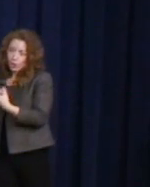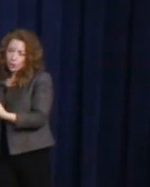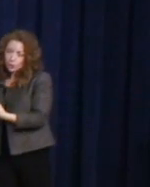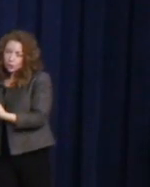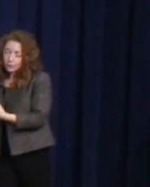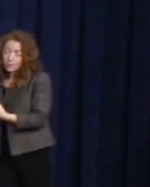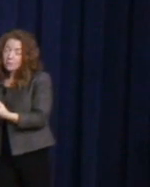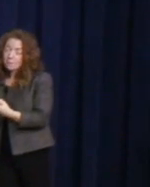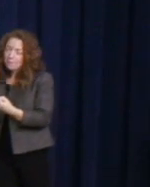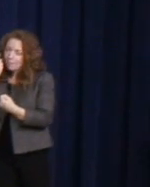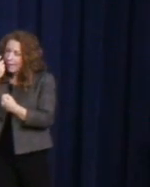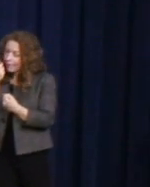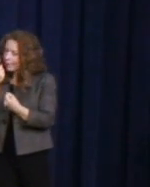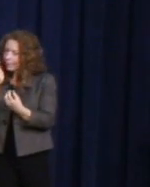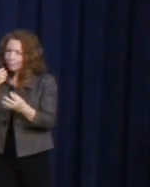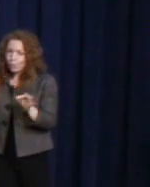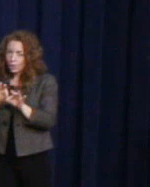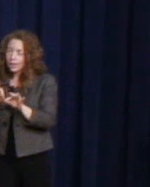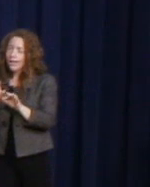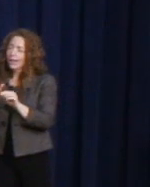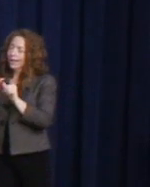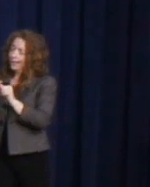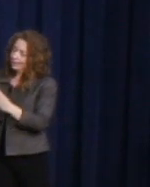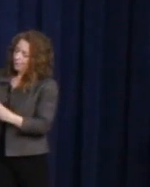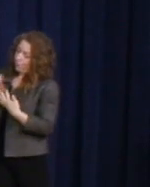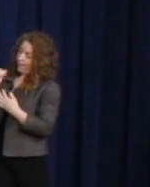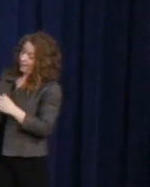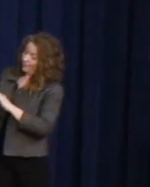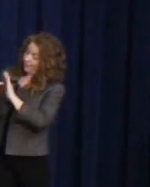to be inspired by his example. Thank you.